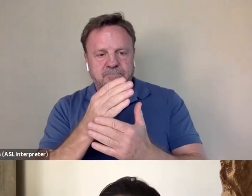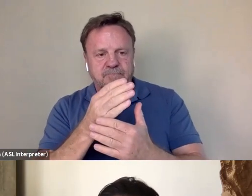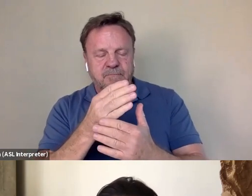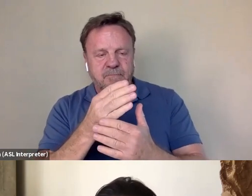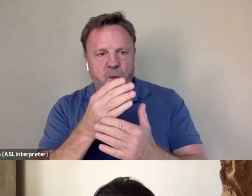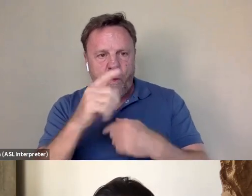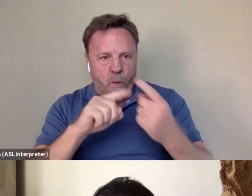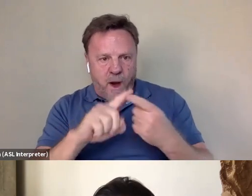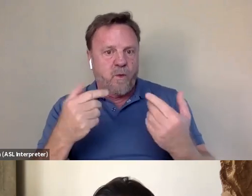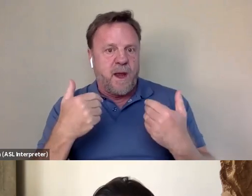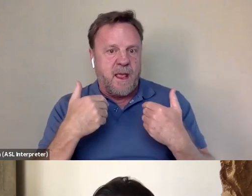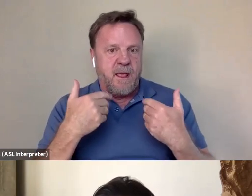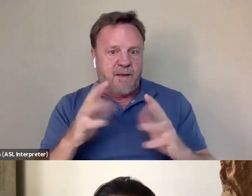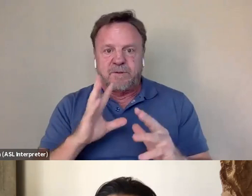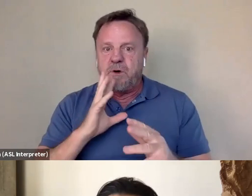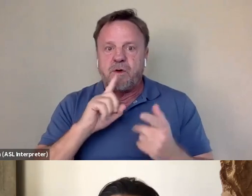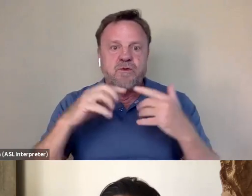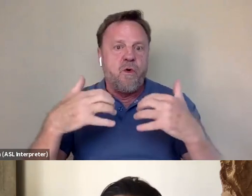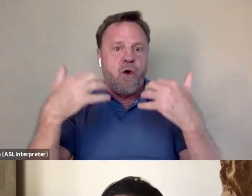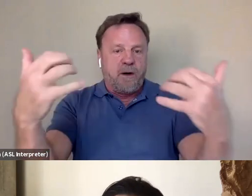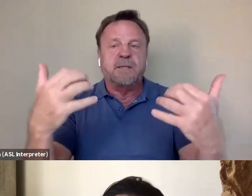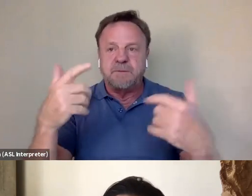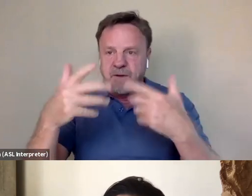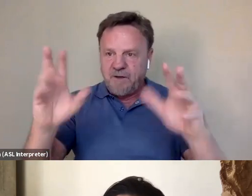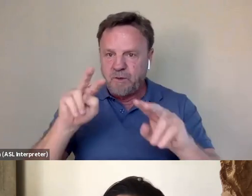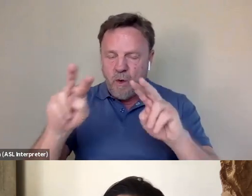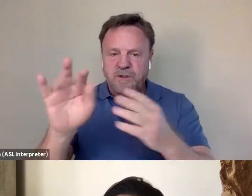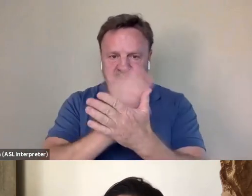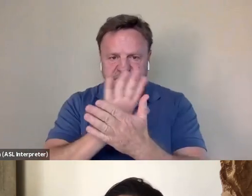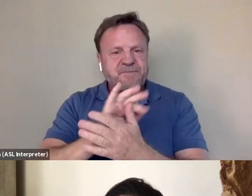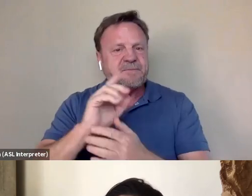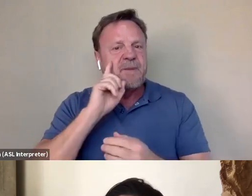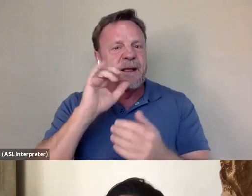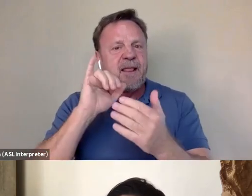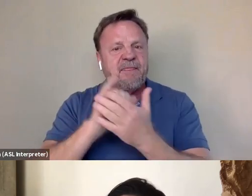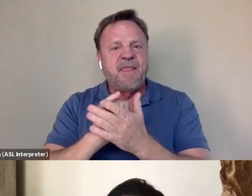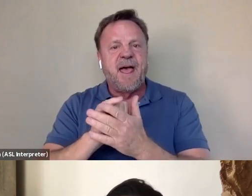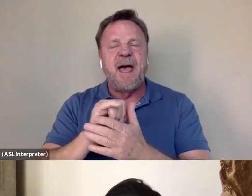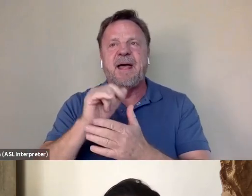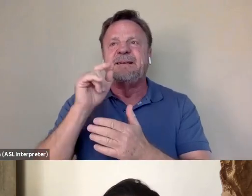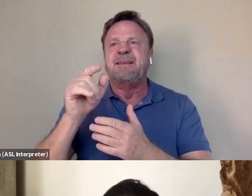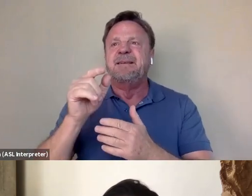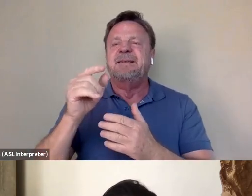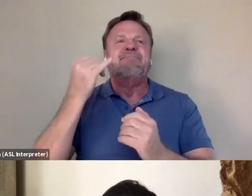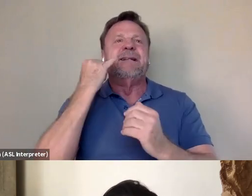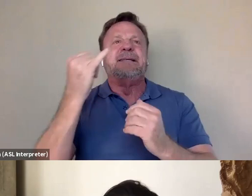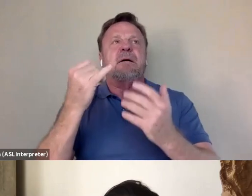when we have spoken to audiences after watching the film, you know, I think that backdrop of what was being,